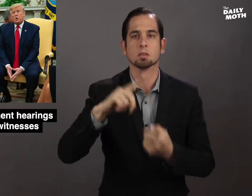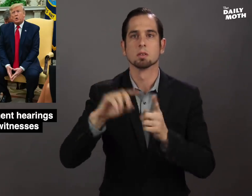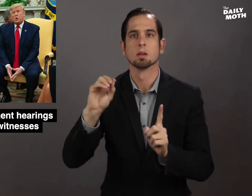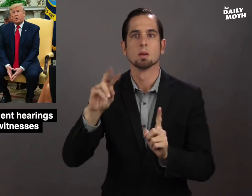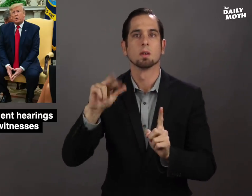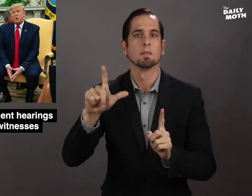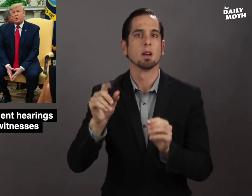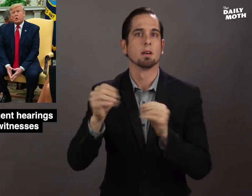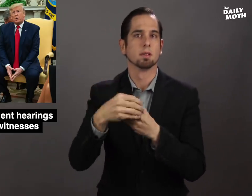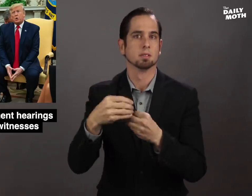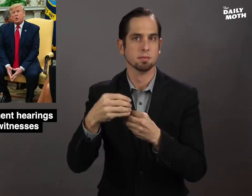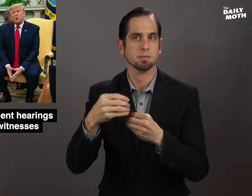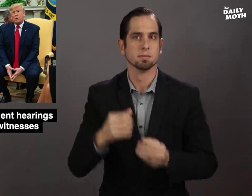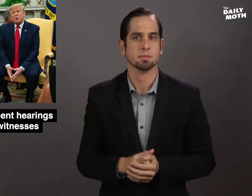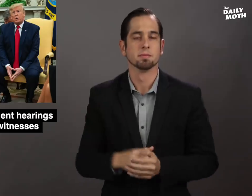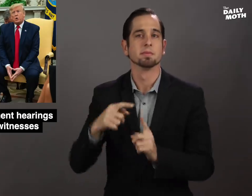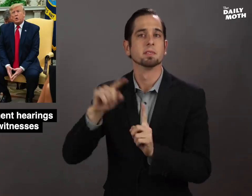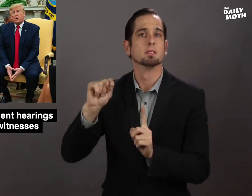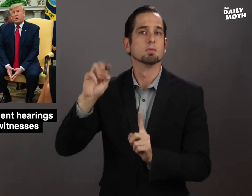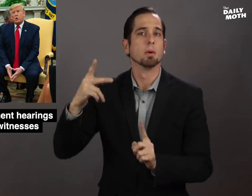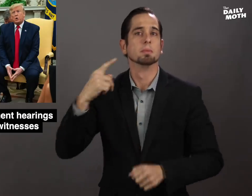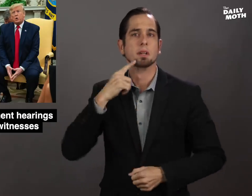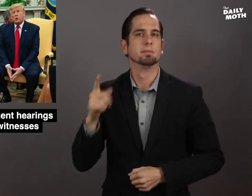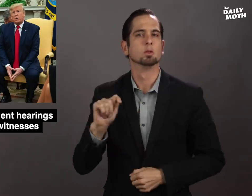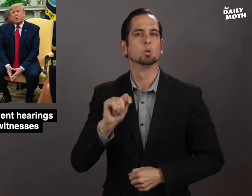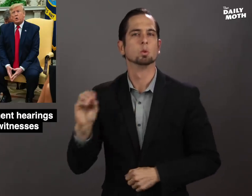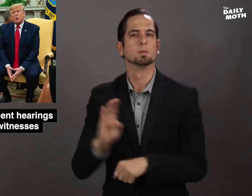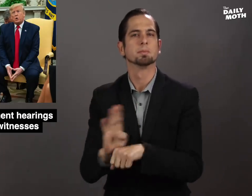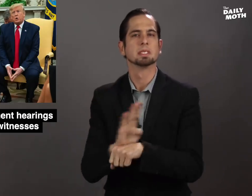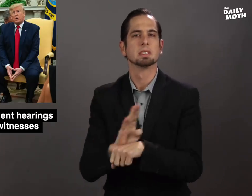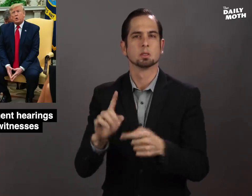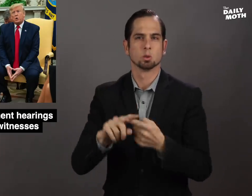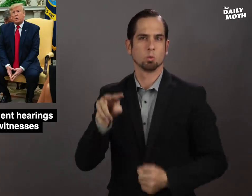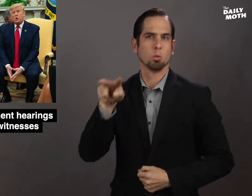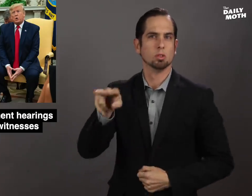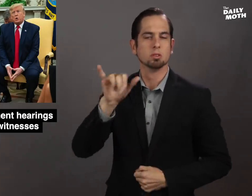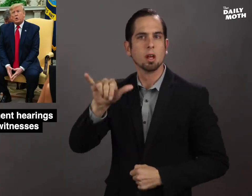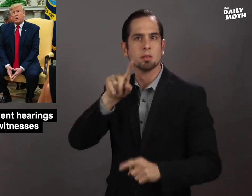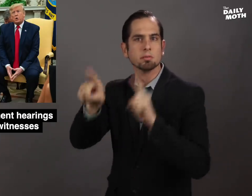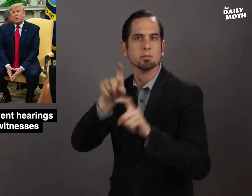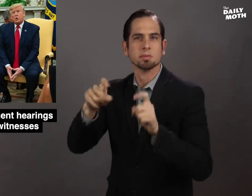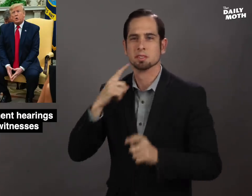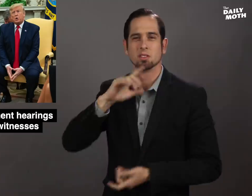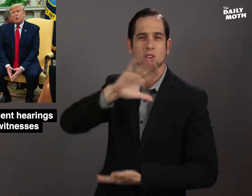to the Oval Office today. Trump said he was too busy to watch the hearings and